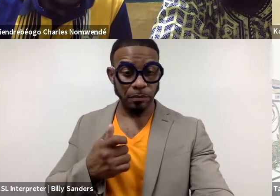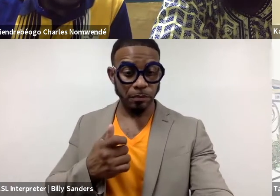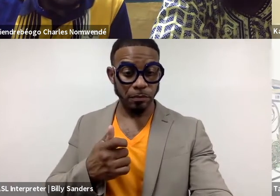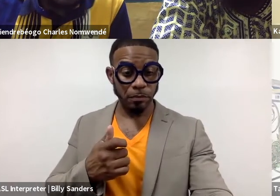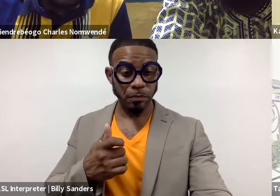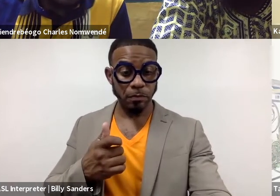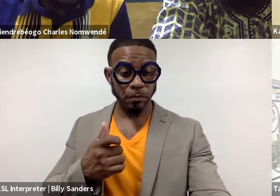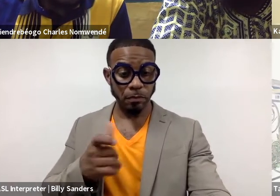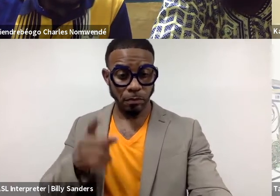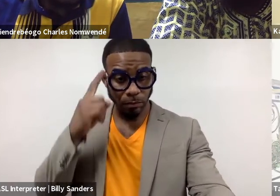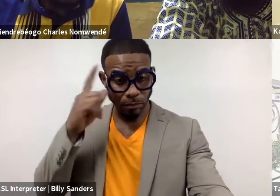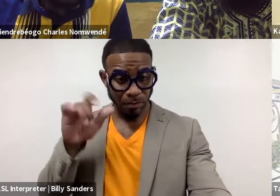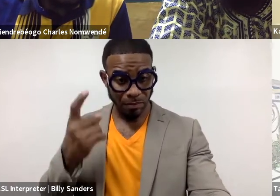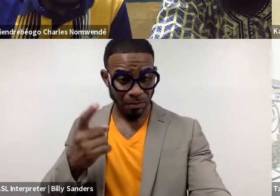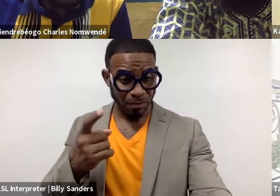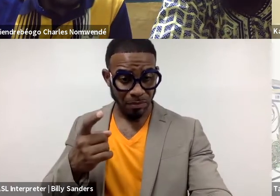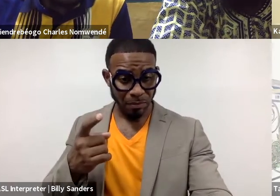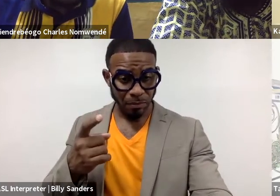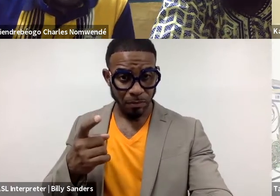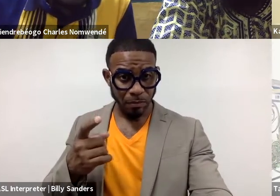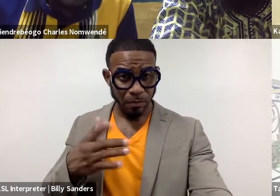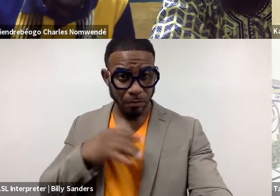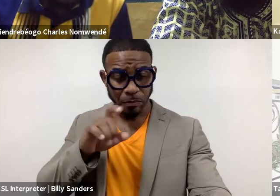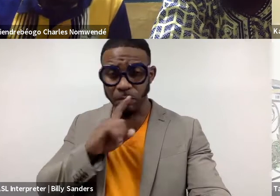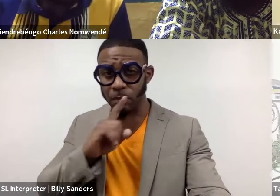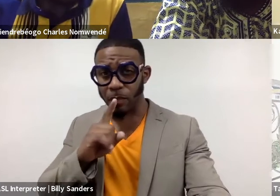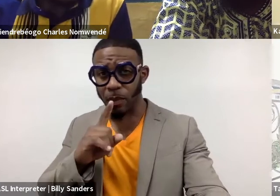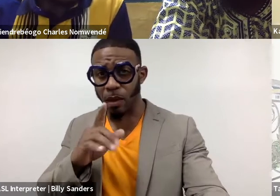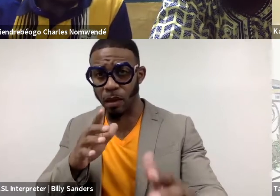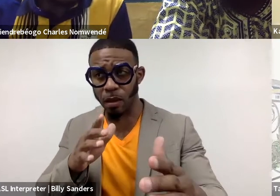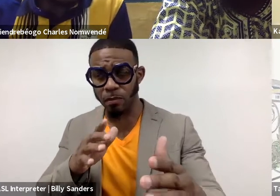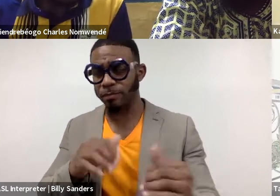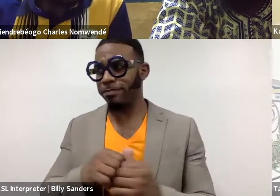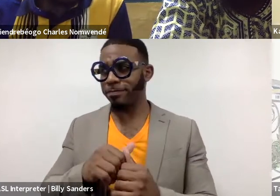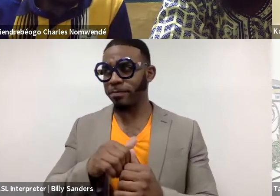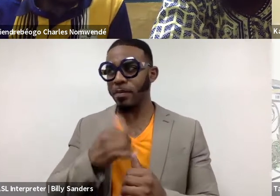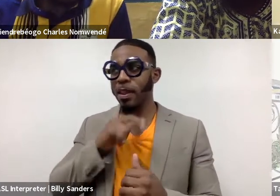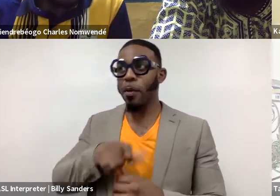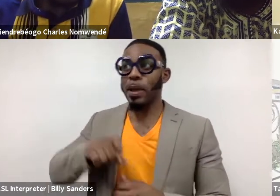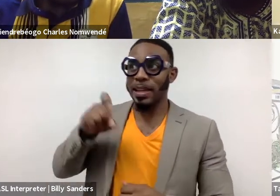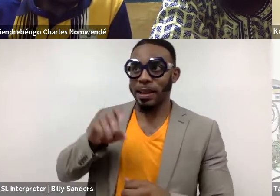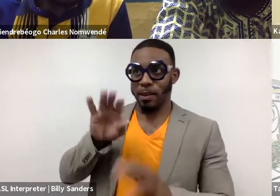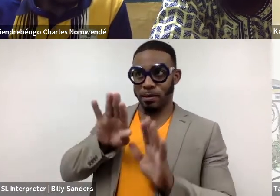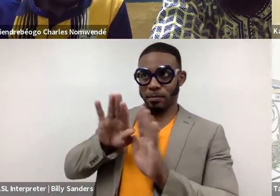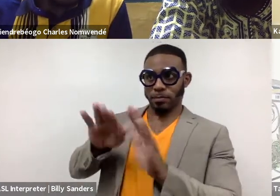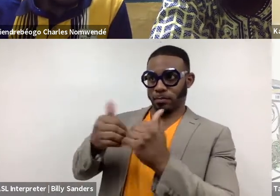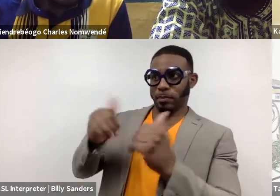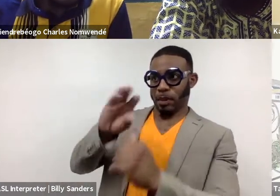Do you think we need one? My question is not necessarily that we need an African dramaturgy.